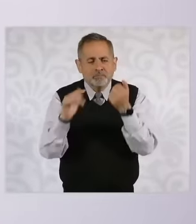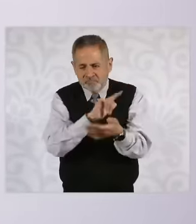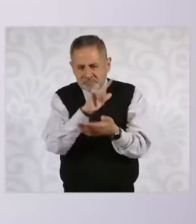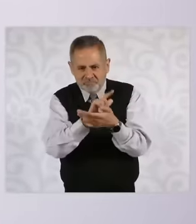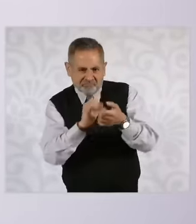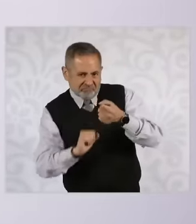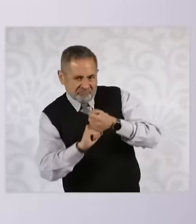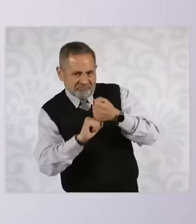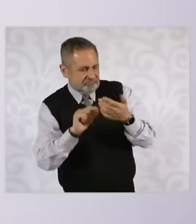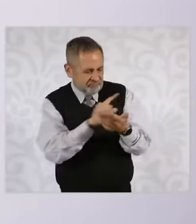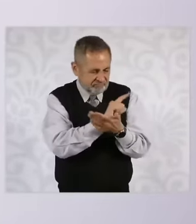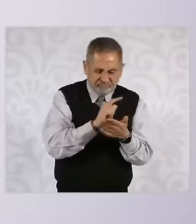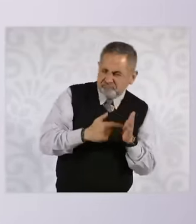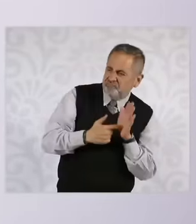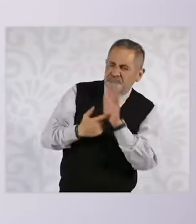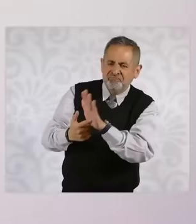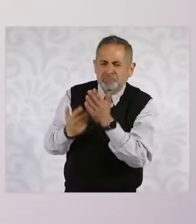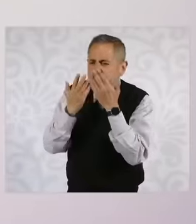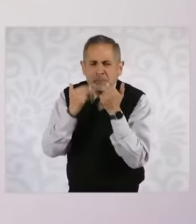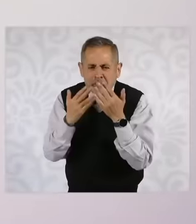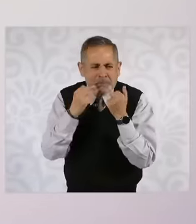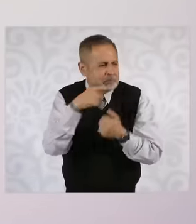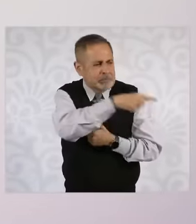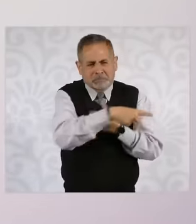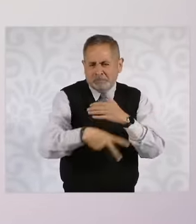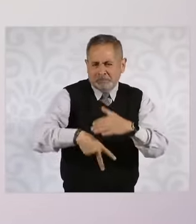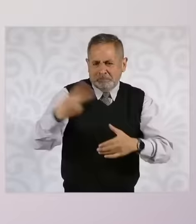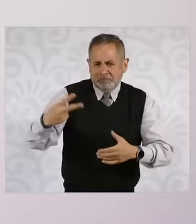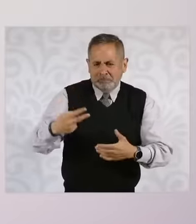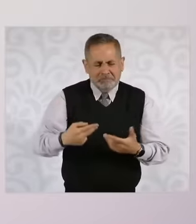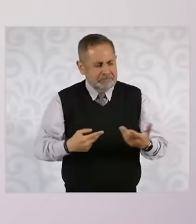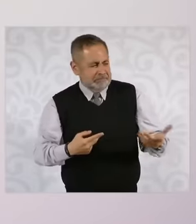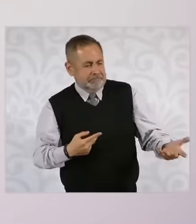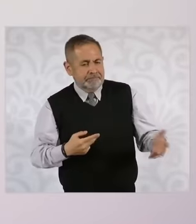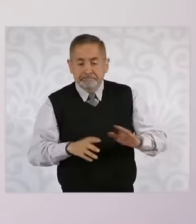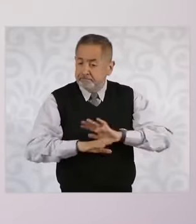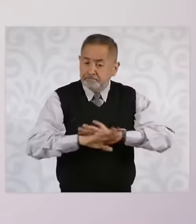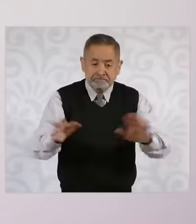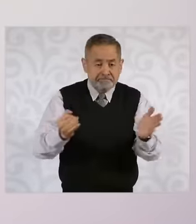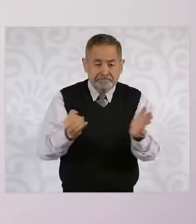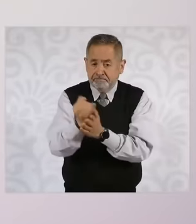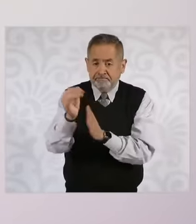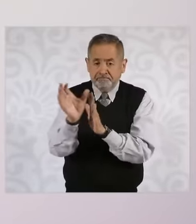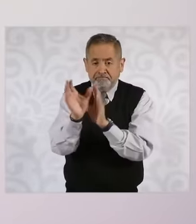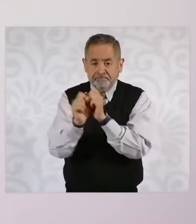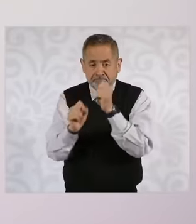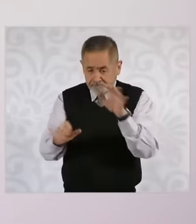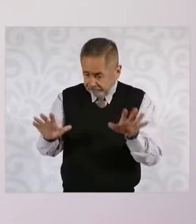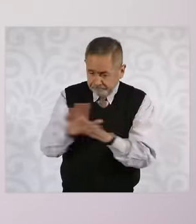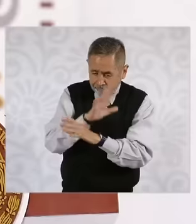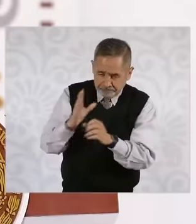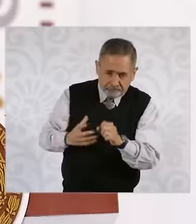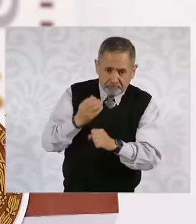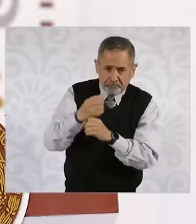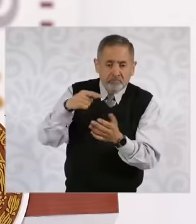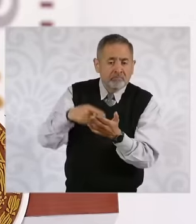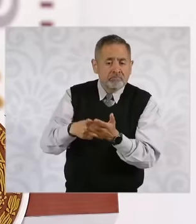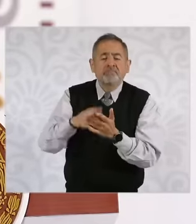legal basis but the reform of the judicial power is going because that is what the people of